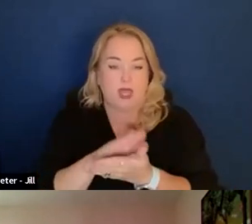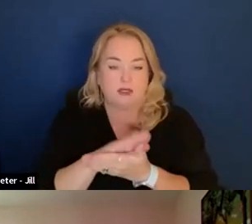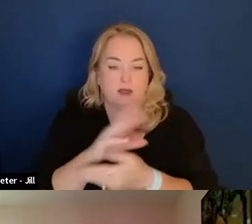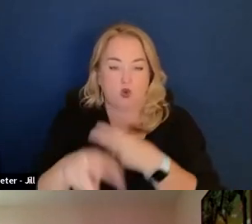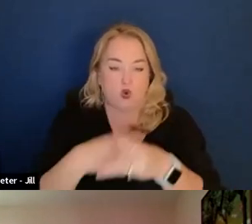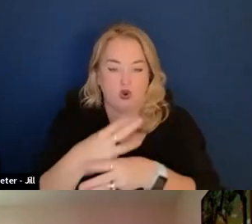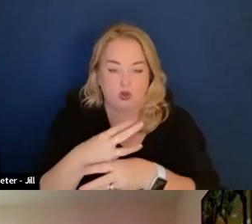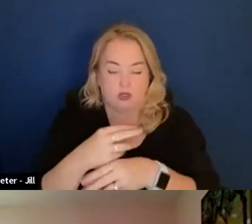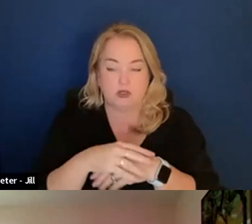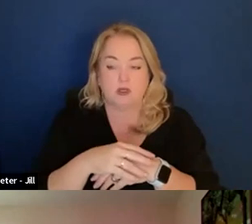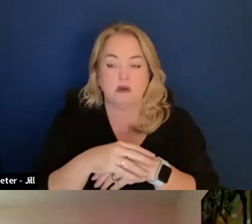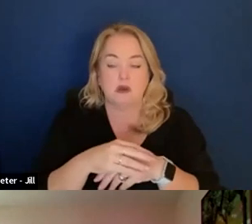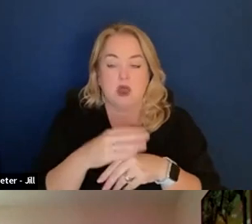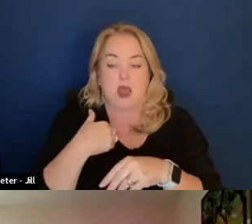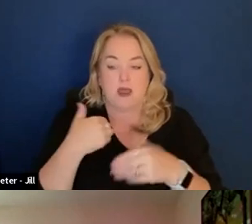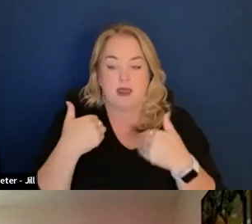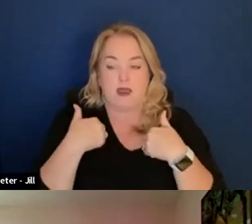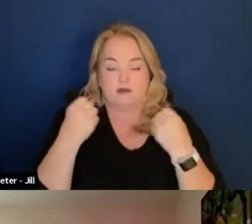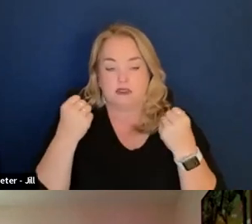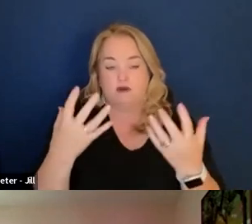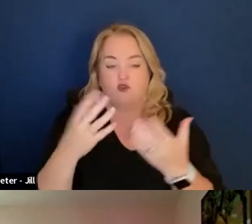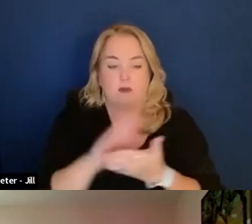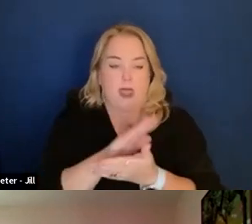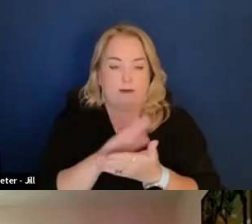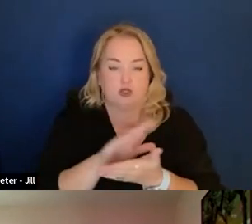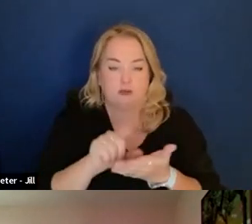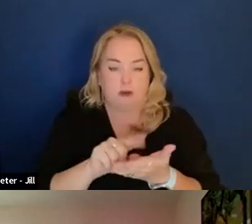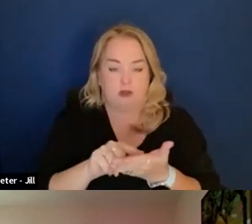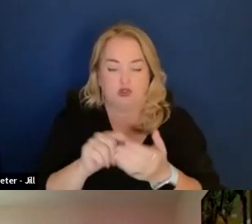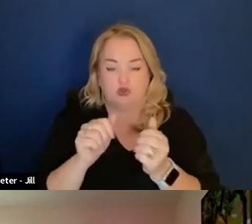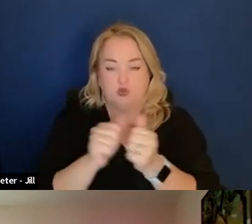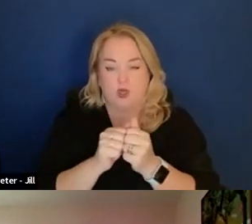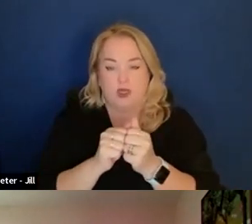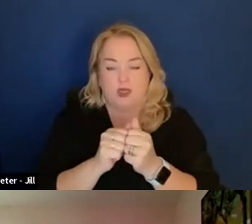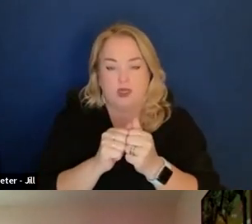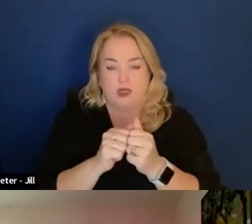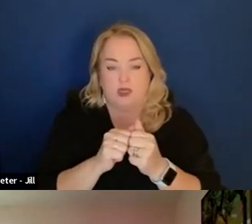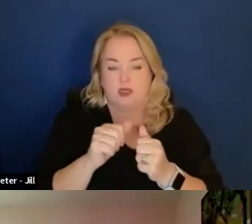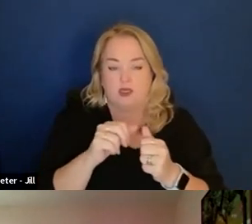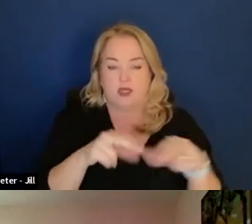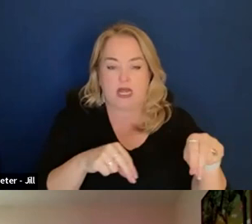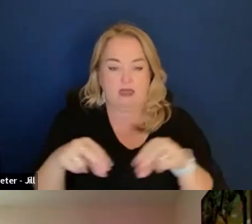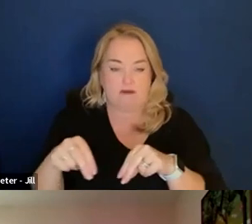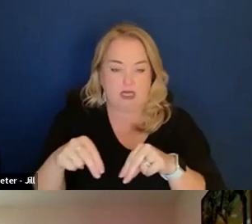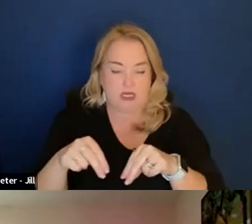and I have several papers published through the Navy's acquisition research symposium.